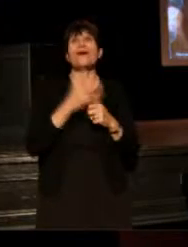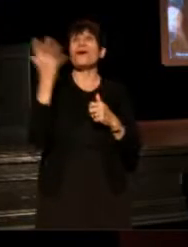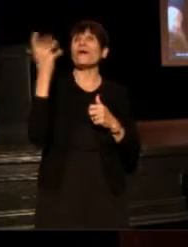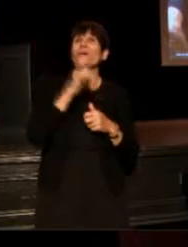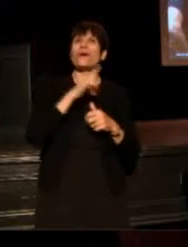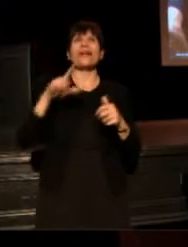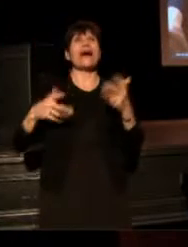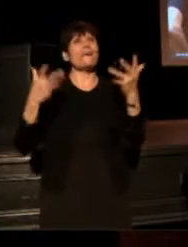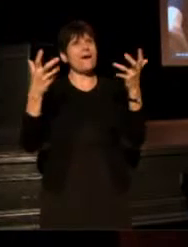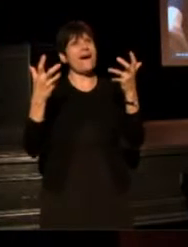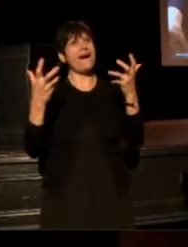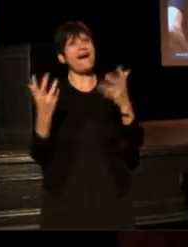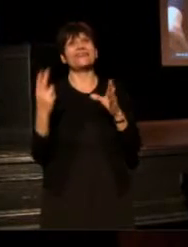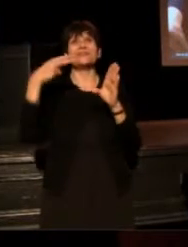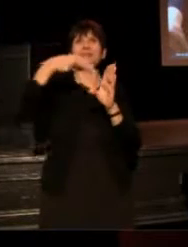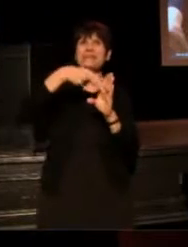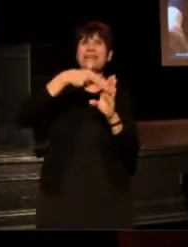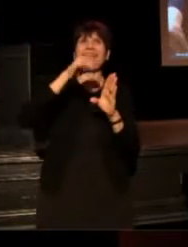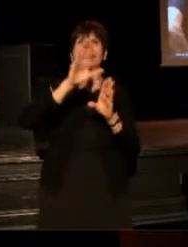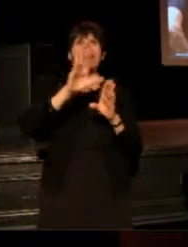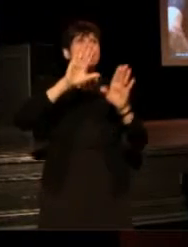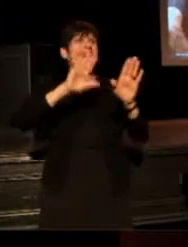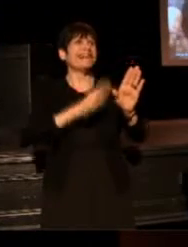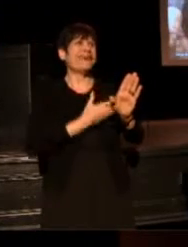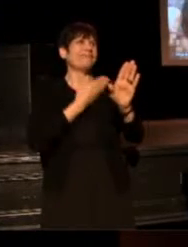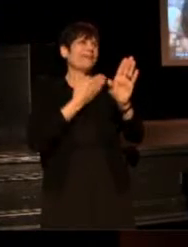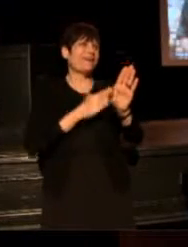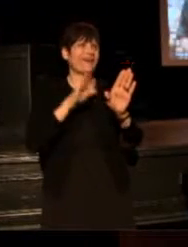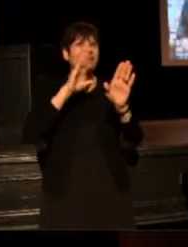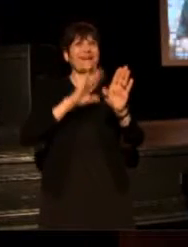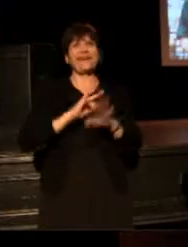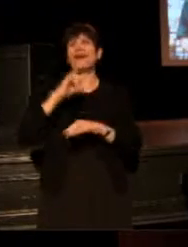Oh Lord I want to be in that number